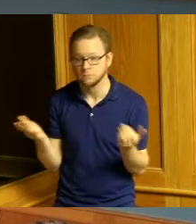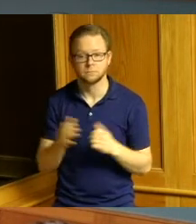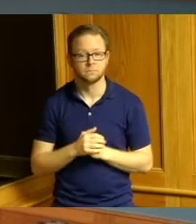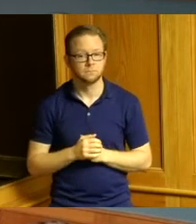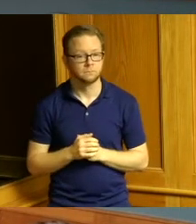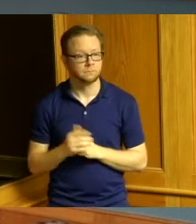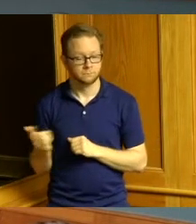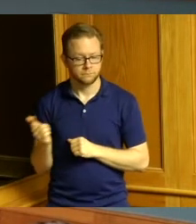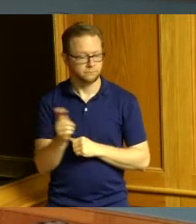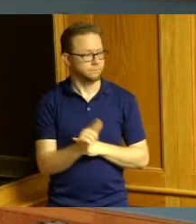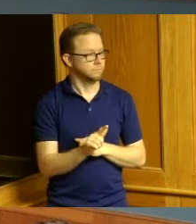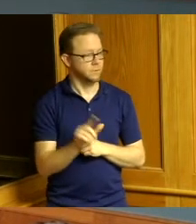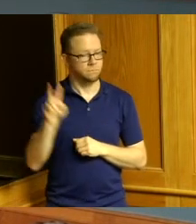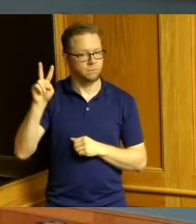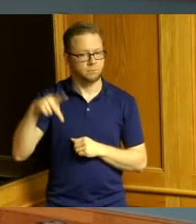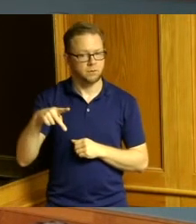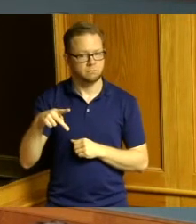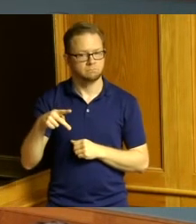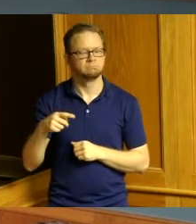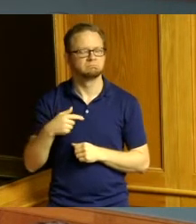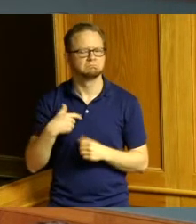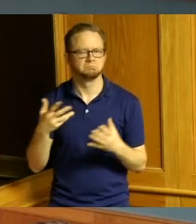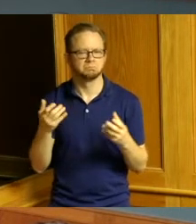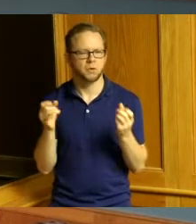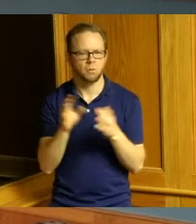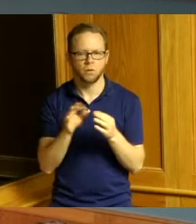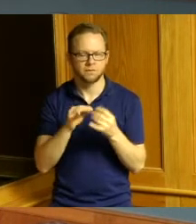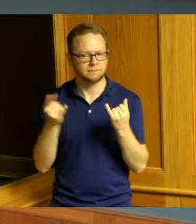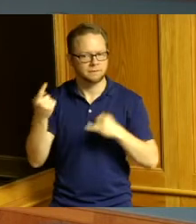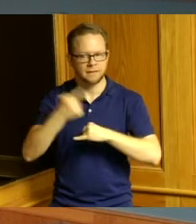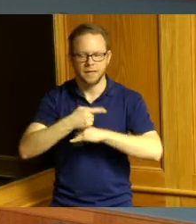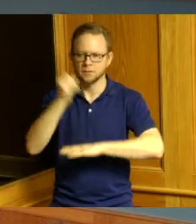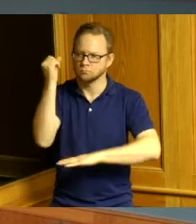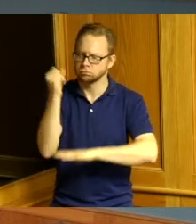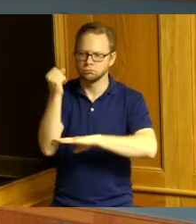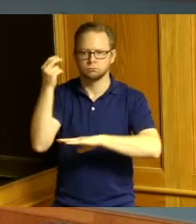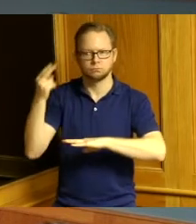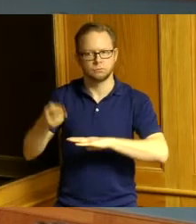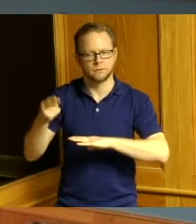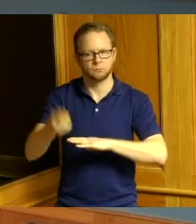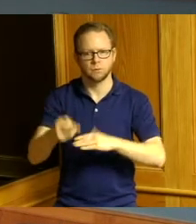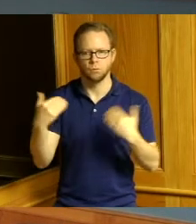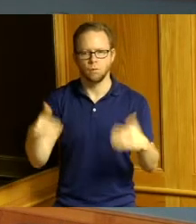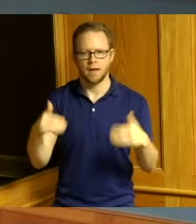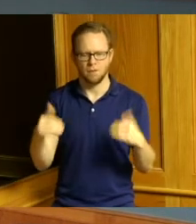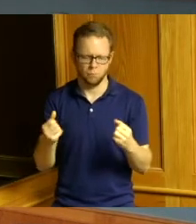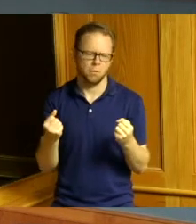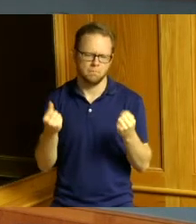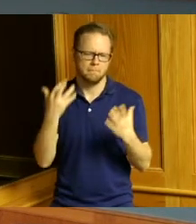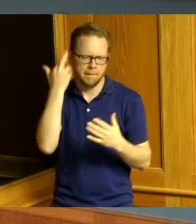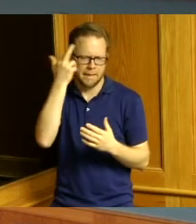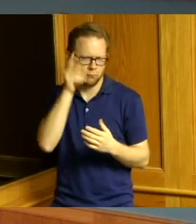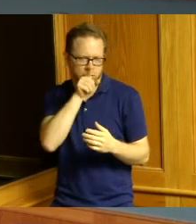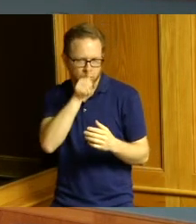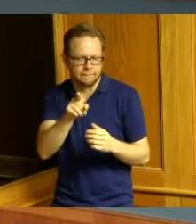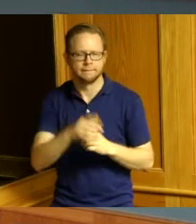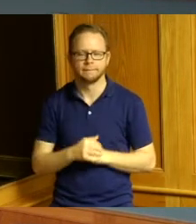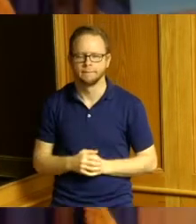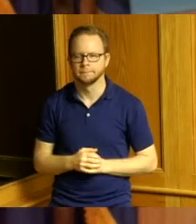yes I want to say that today is historic for a variety of reasons and obviously